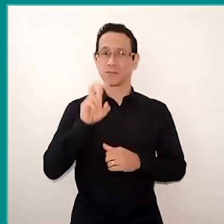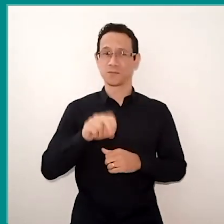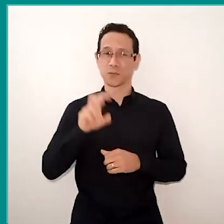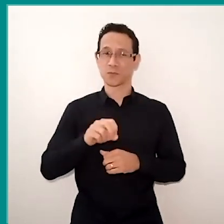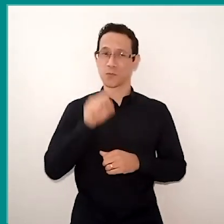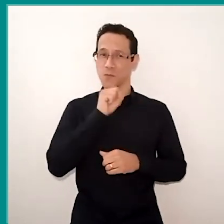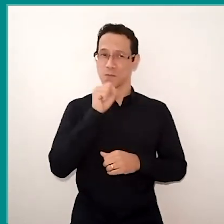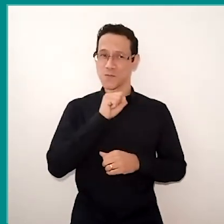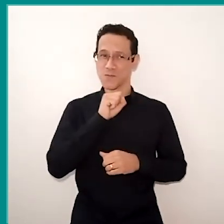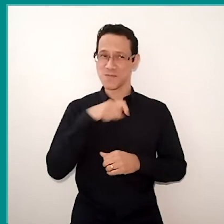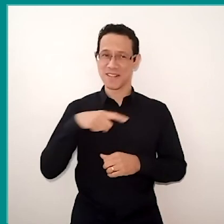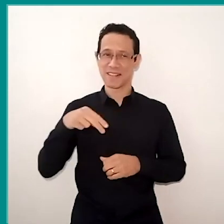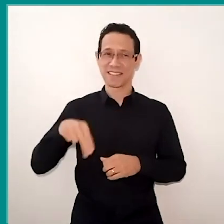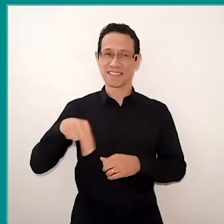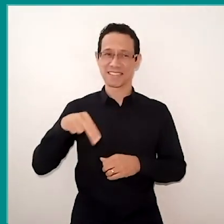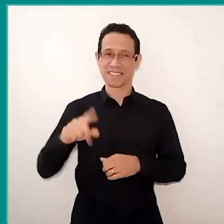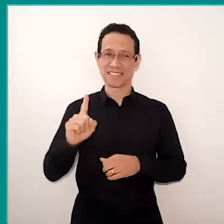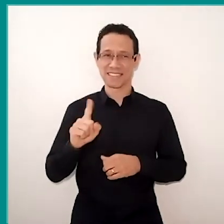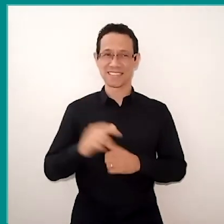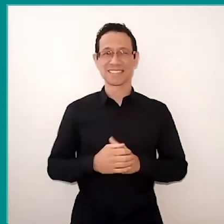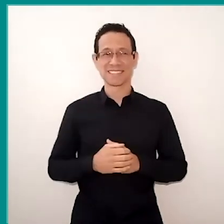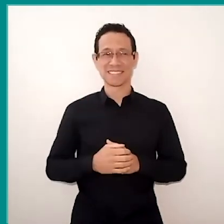I have a granddaughter, so I have long hair,